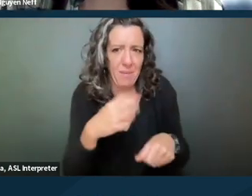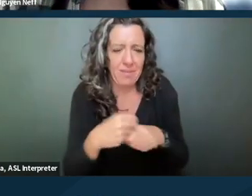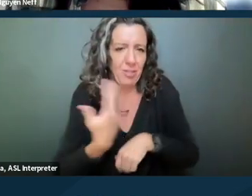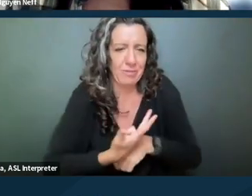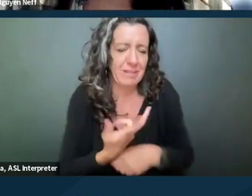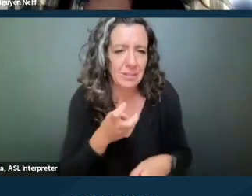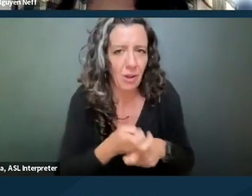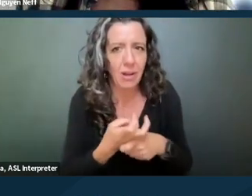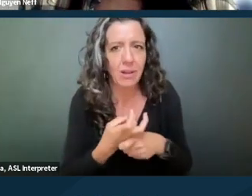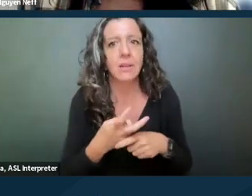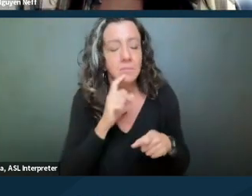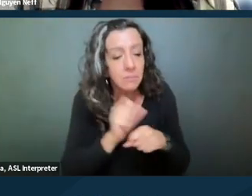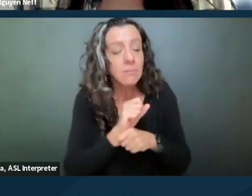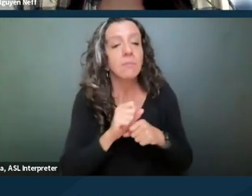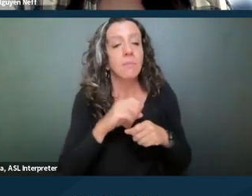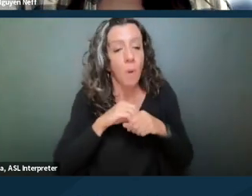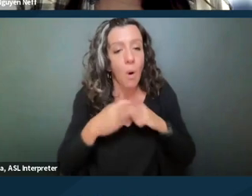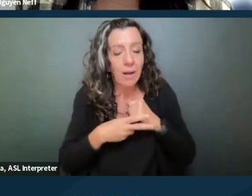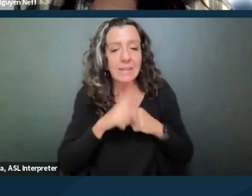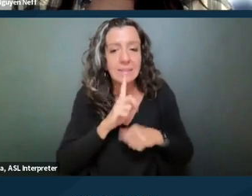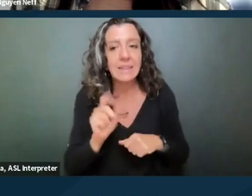Hoarding is a disability, so that should be